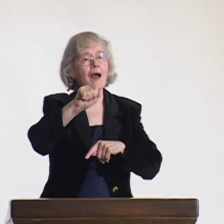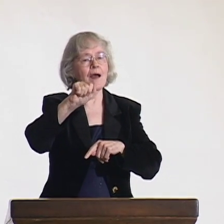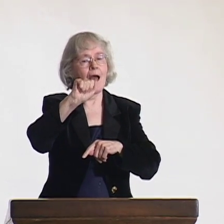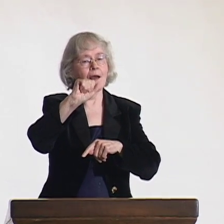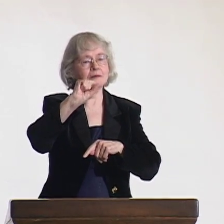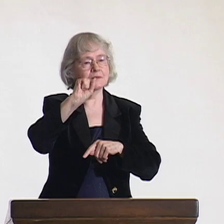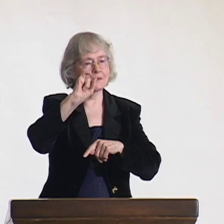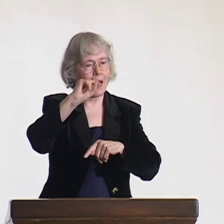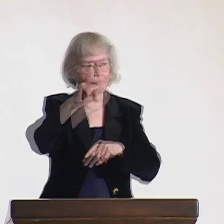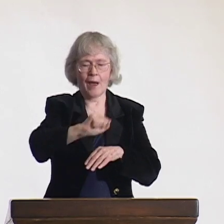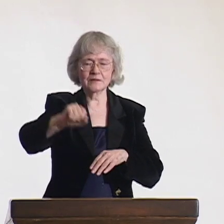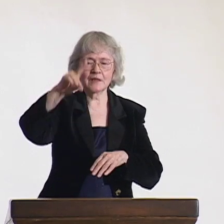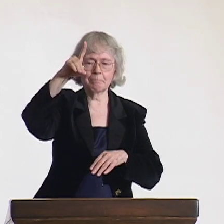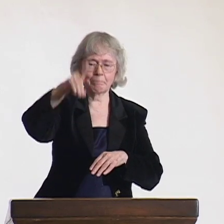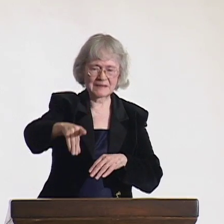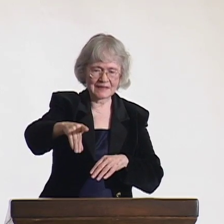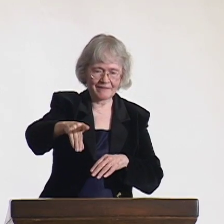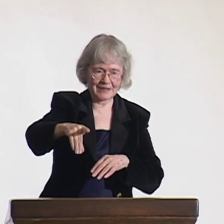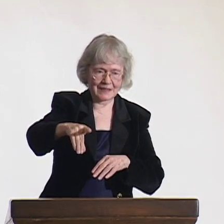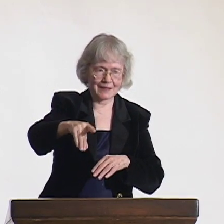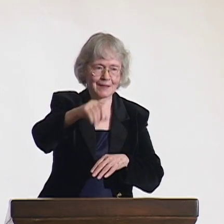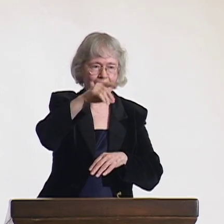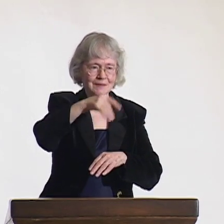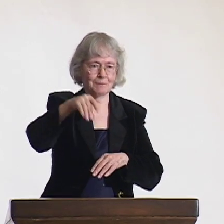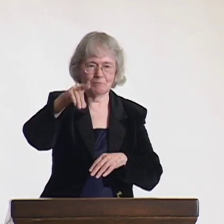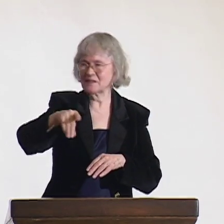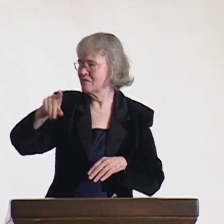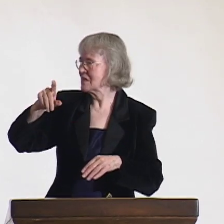asking him to go to the World Federation conference